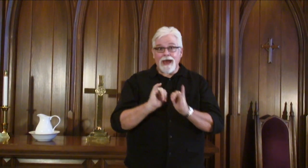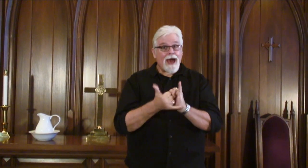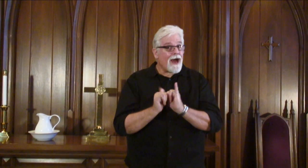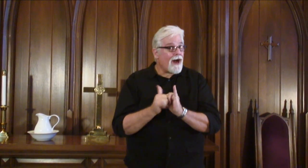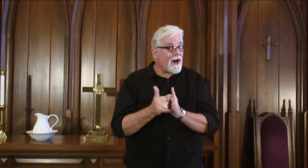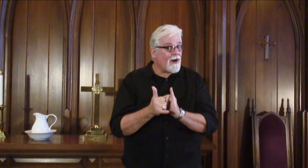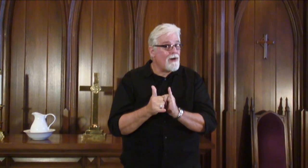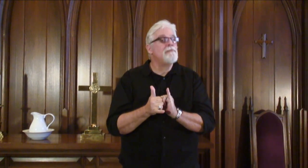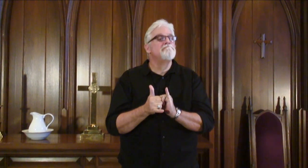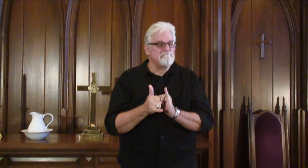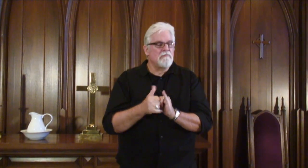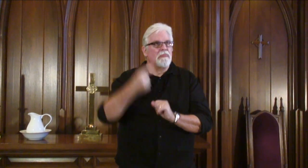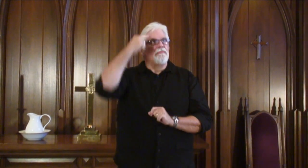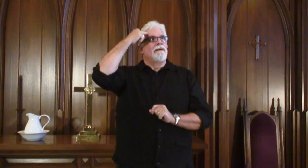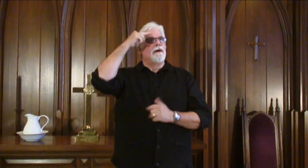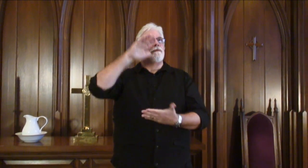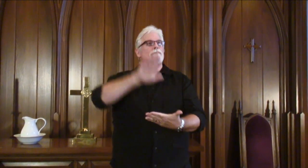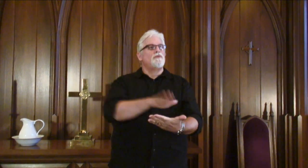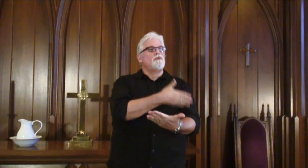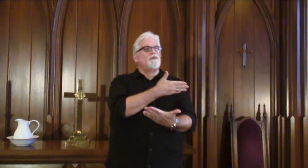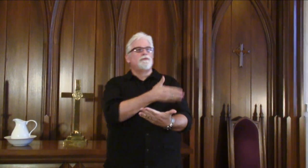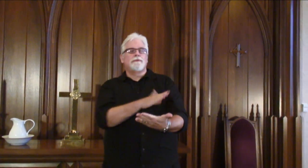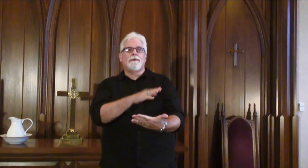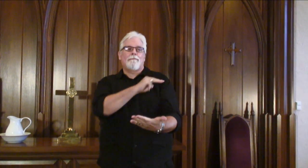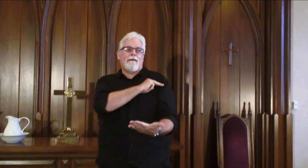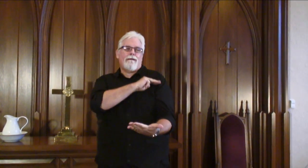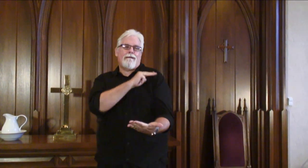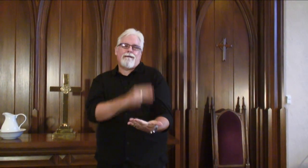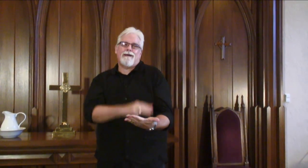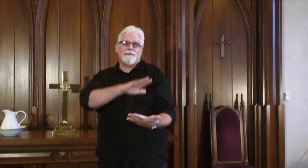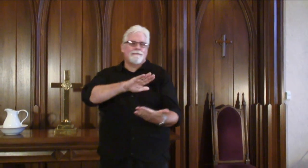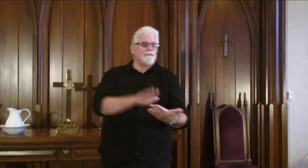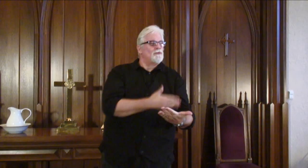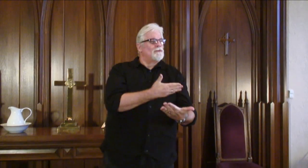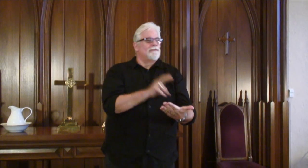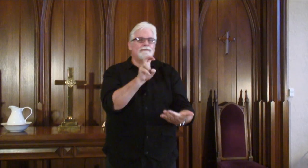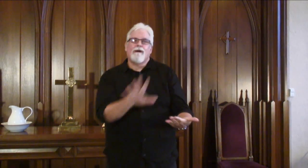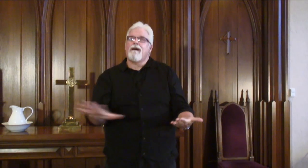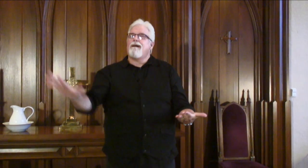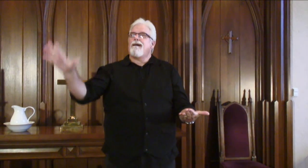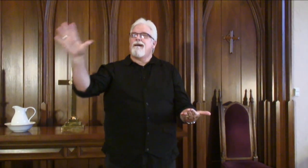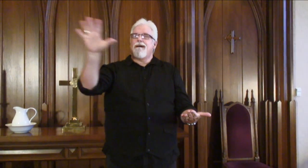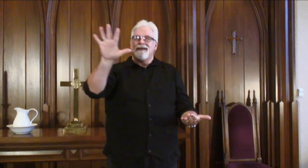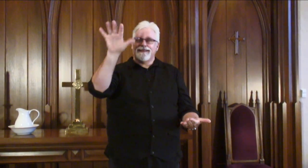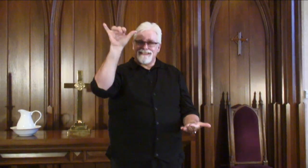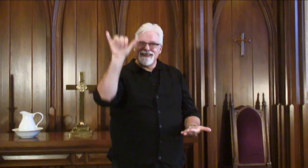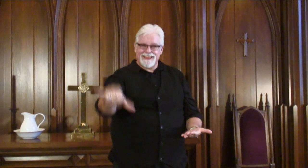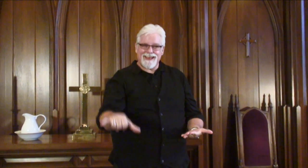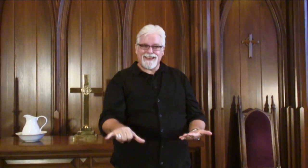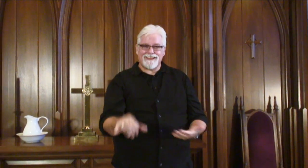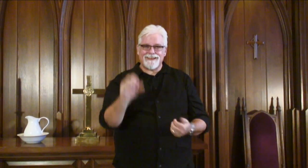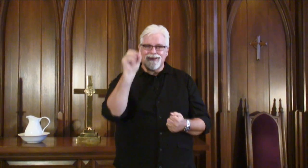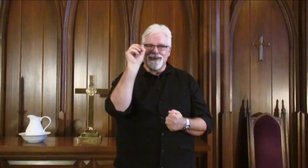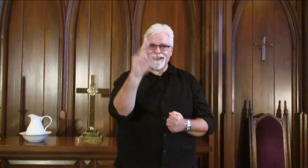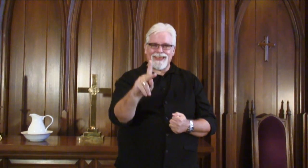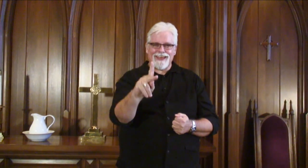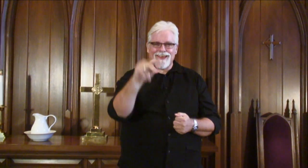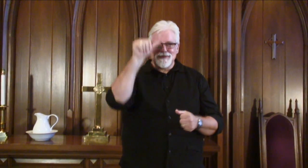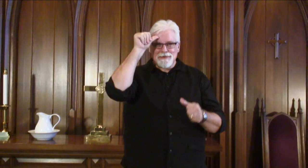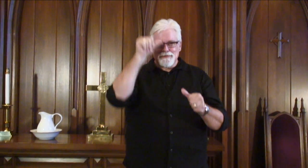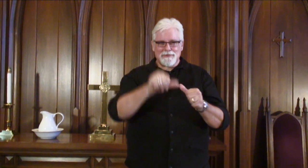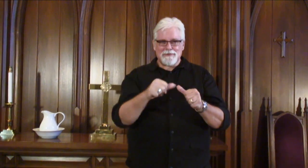I want to share with you. How can you remember me? Think of me with music, and that I sign